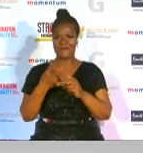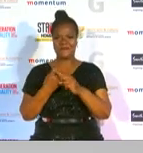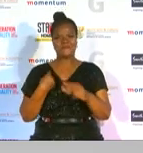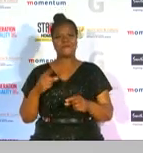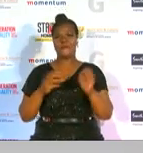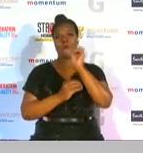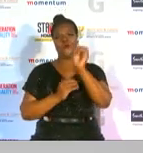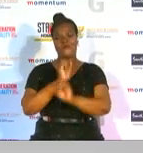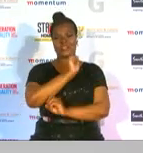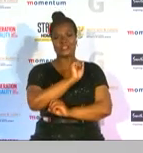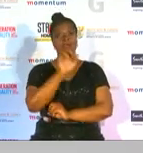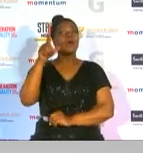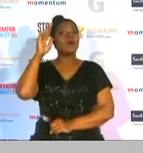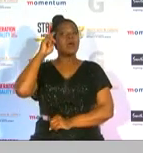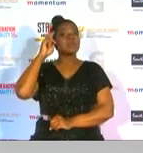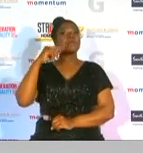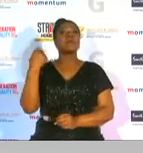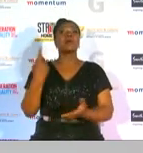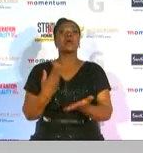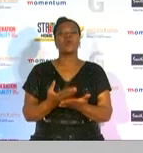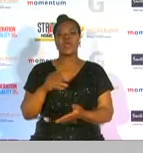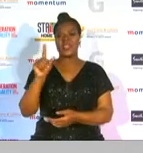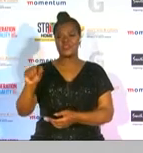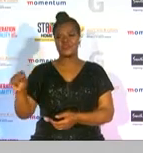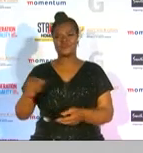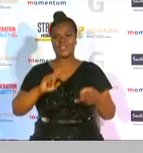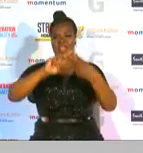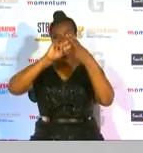now remember that you can tweet us under the hashtag gsport15